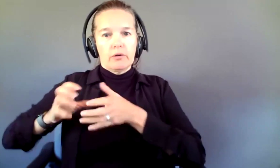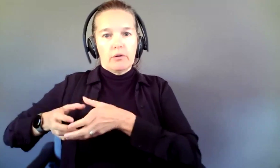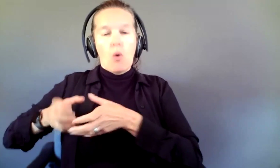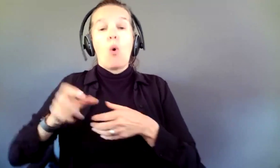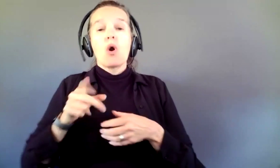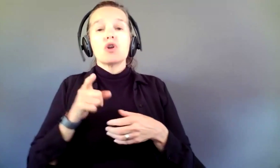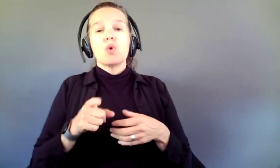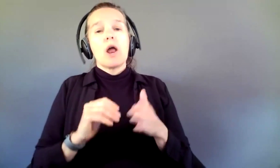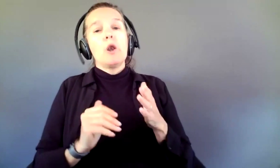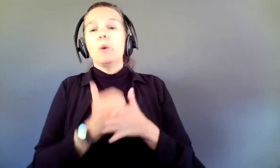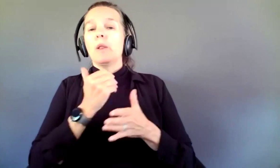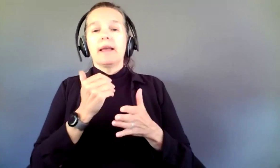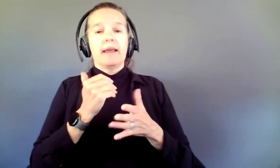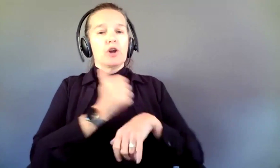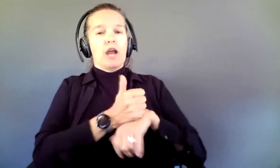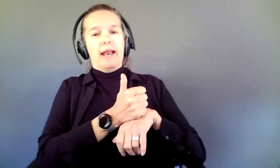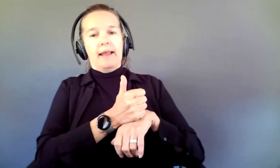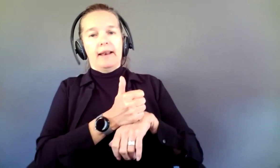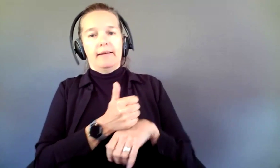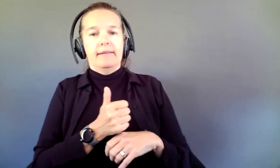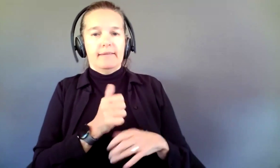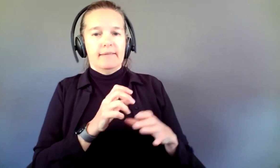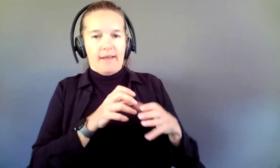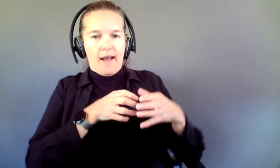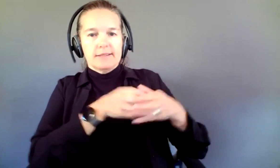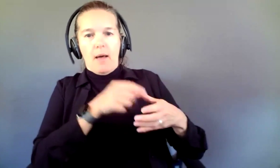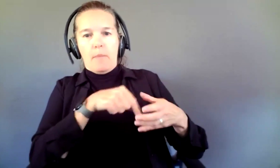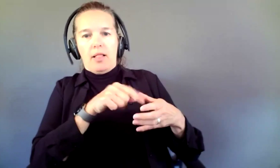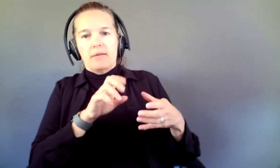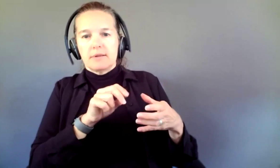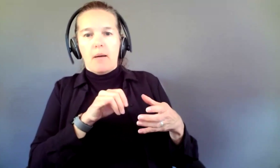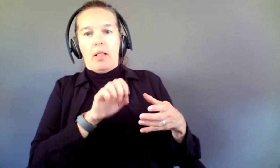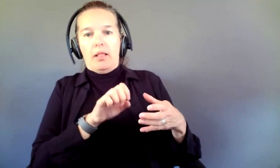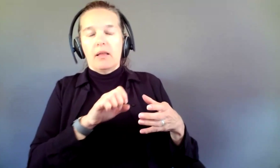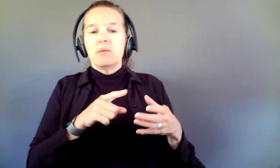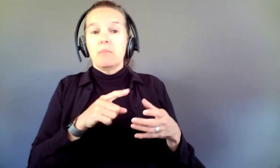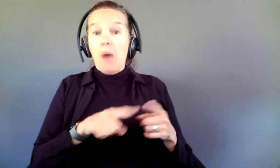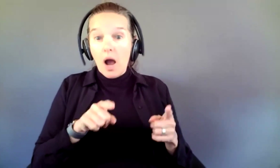newly created and this is your first project, but you are committed to continue working together in